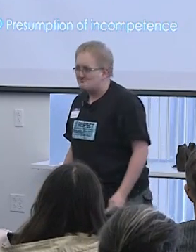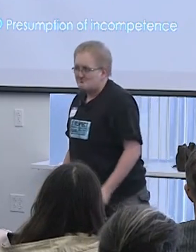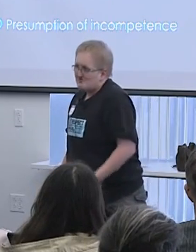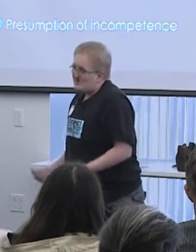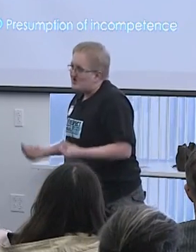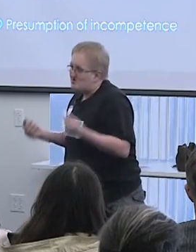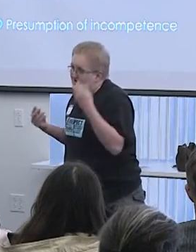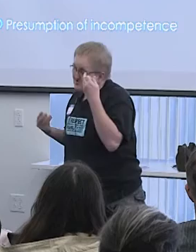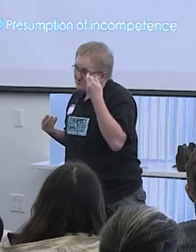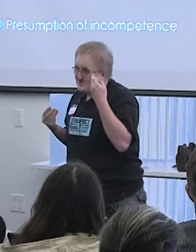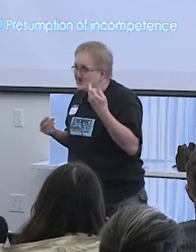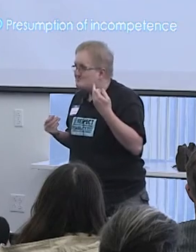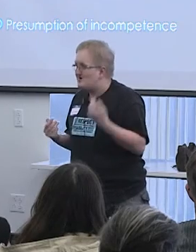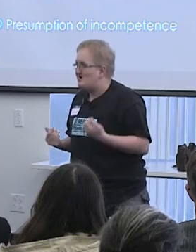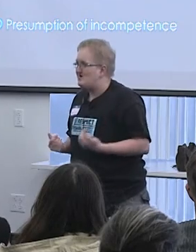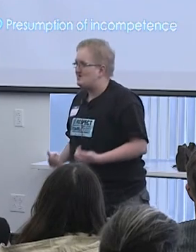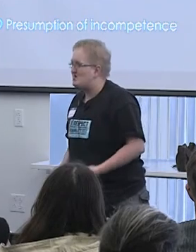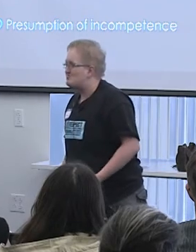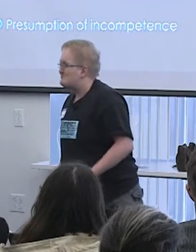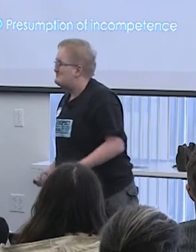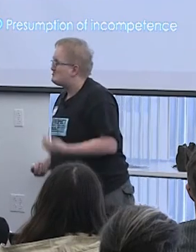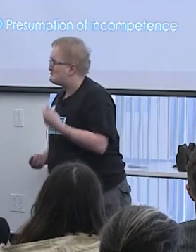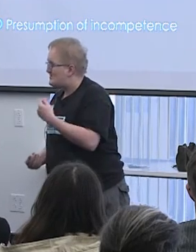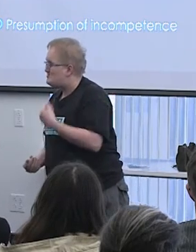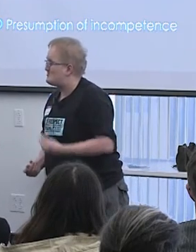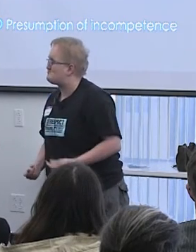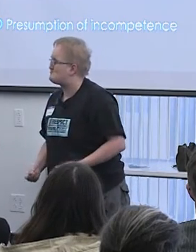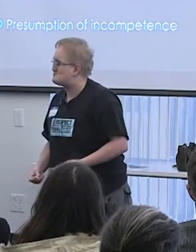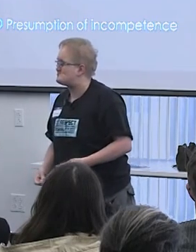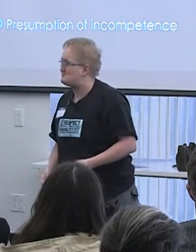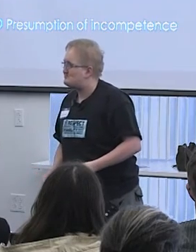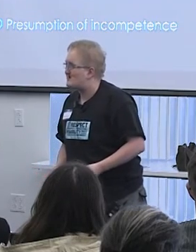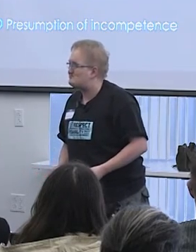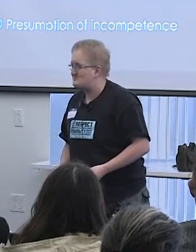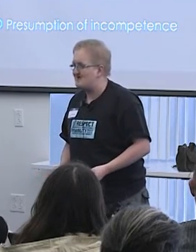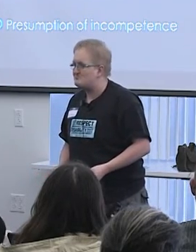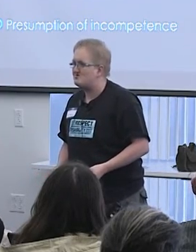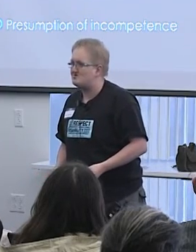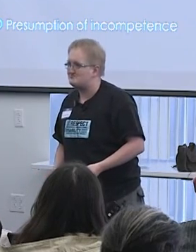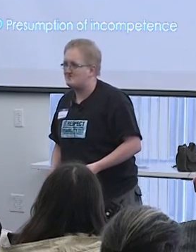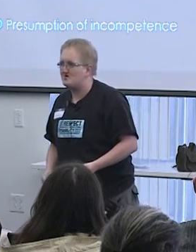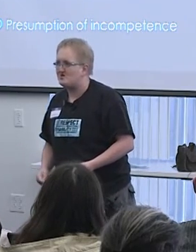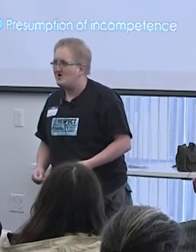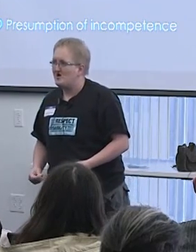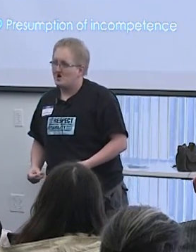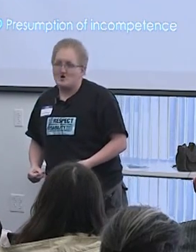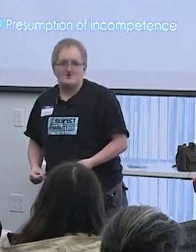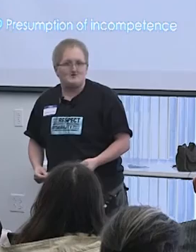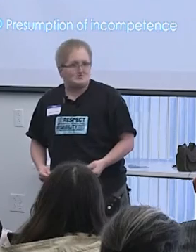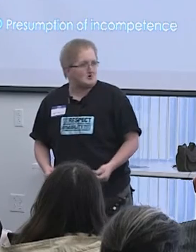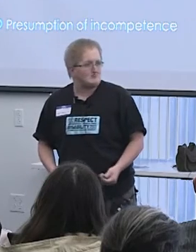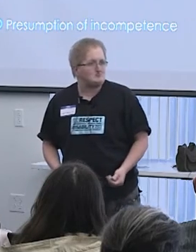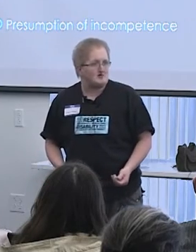It is seen by the people making these decisions that it's benevolent, but it's often done